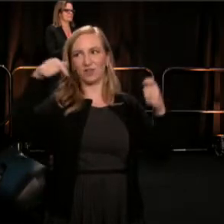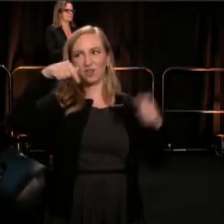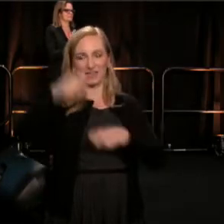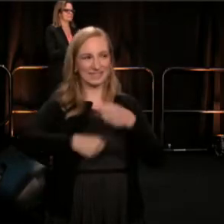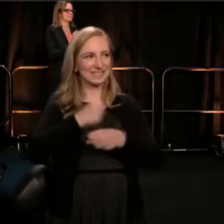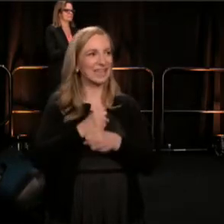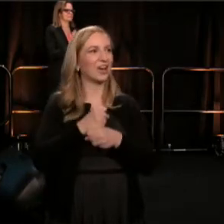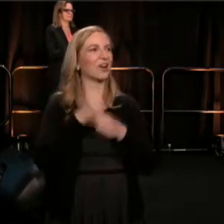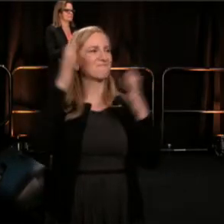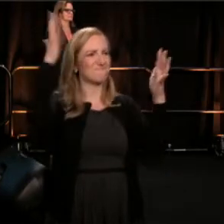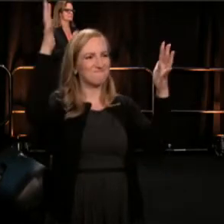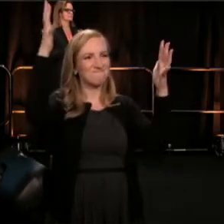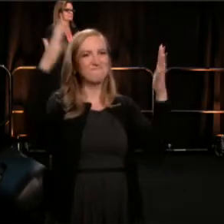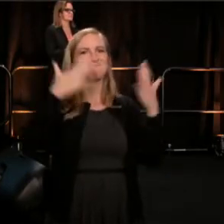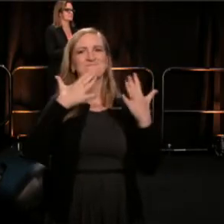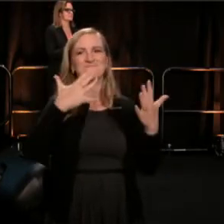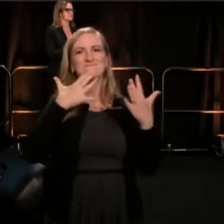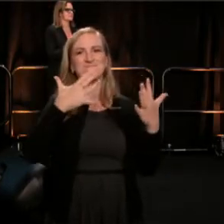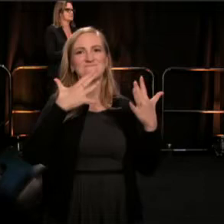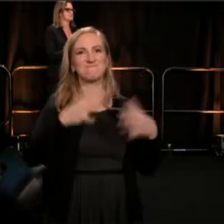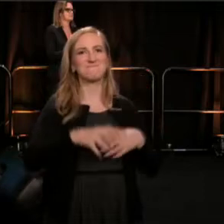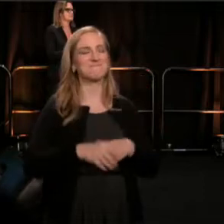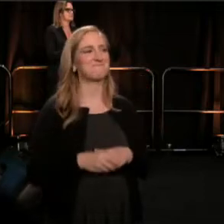(Megan) It's pretty awesome! - (Chris) Yeah.